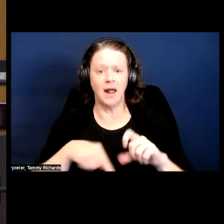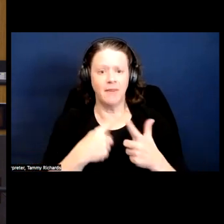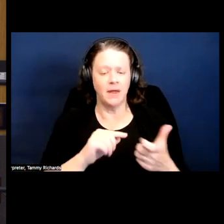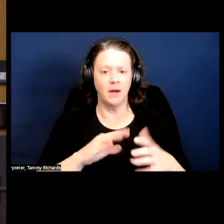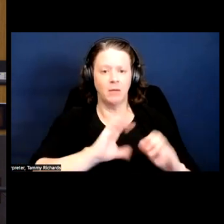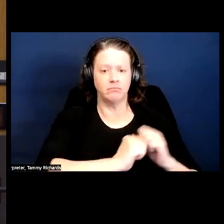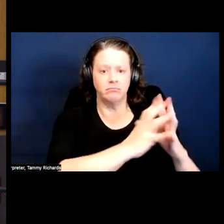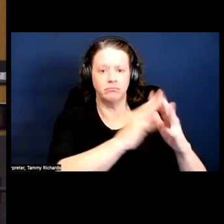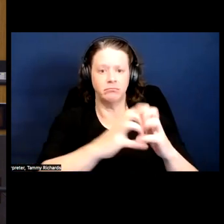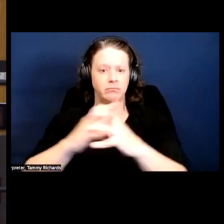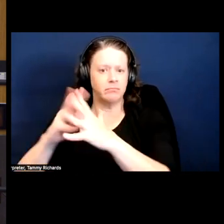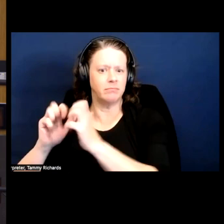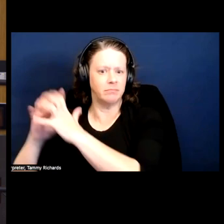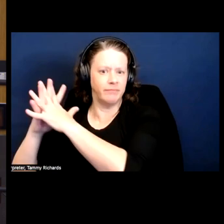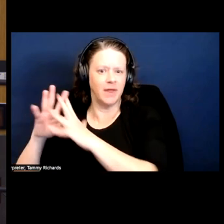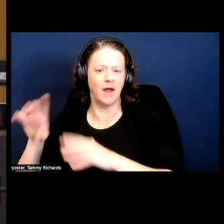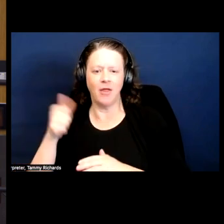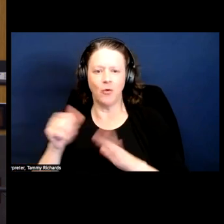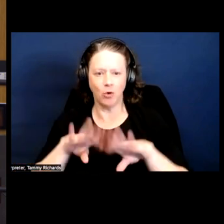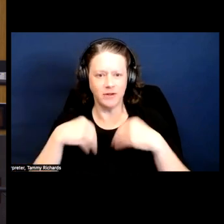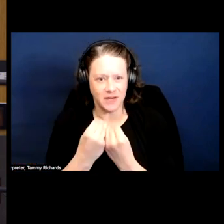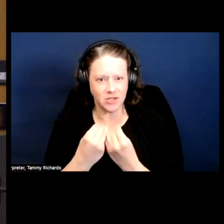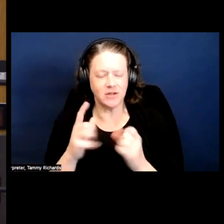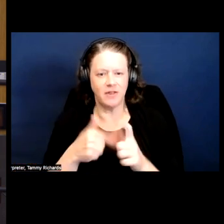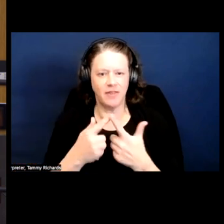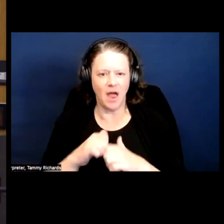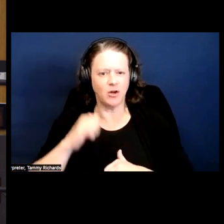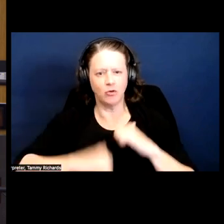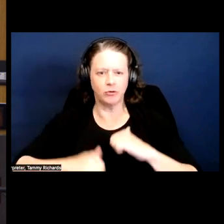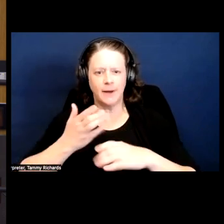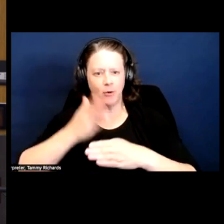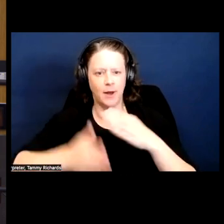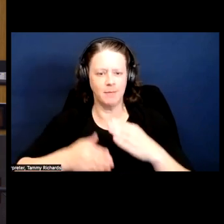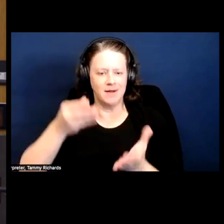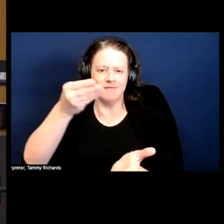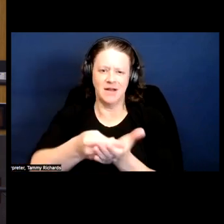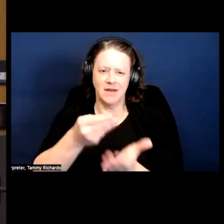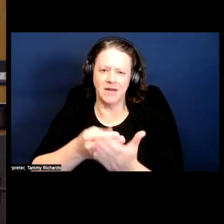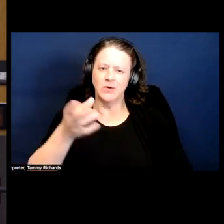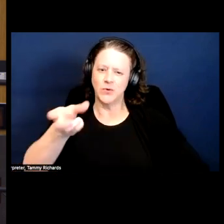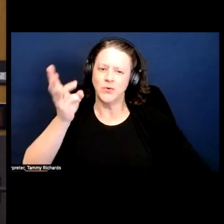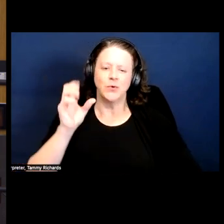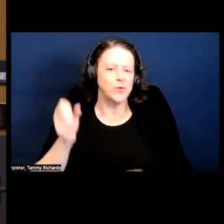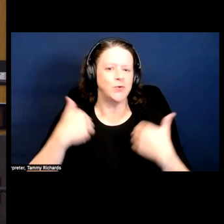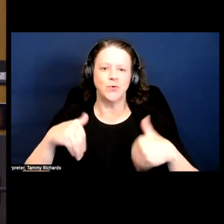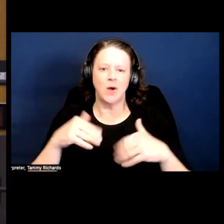But, again, that concrete outcome and funding I think a lot of us can create to struggles